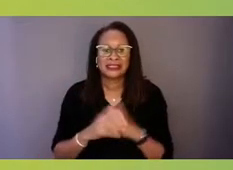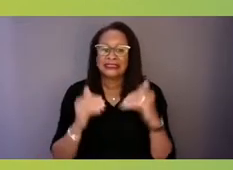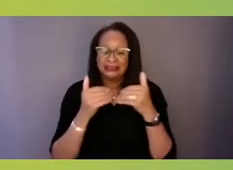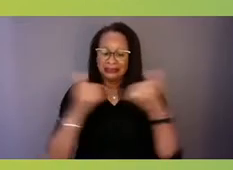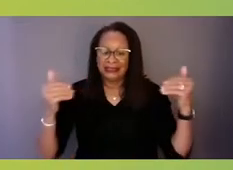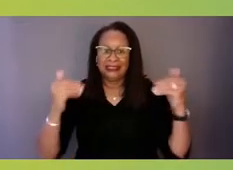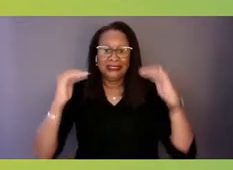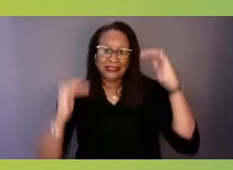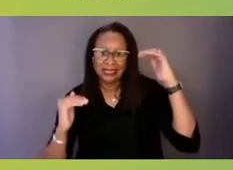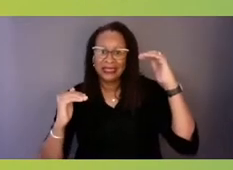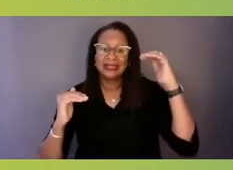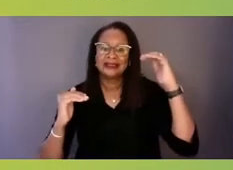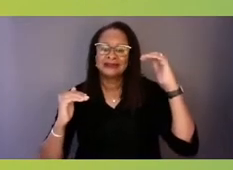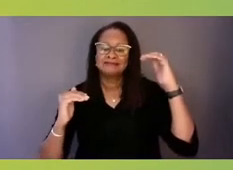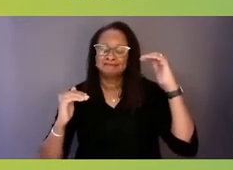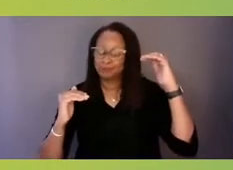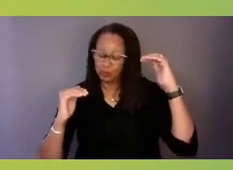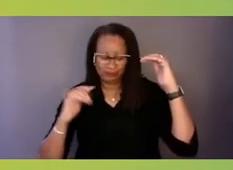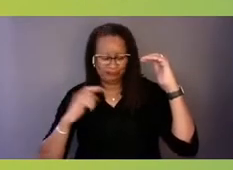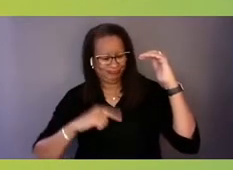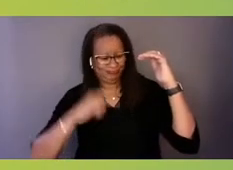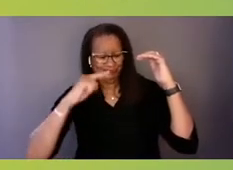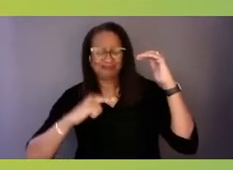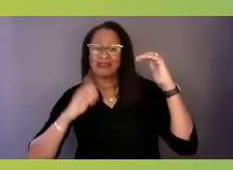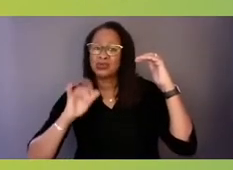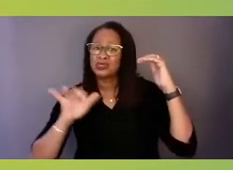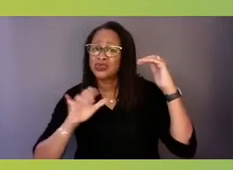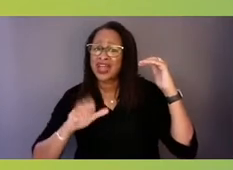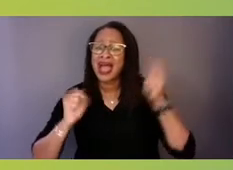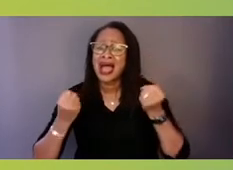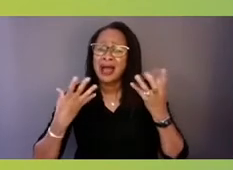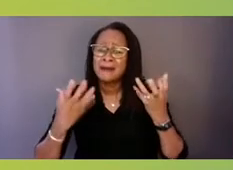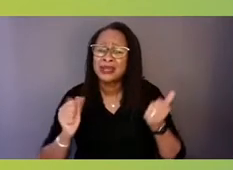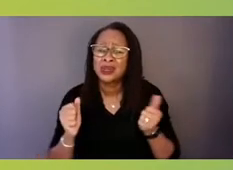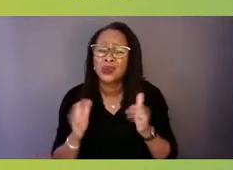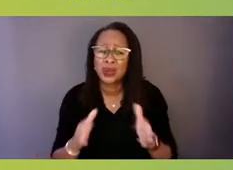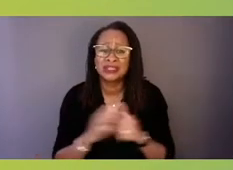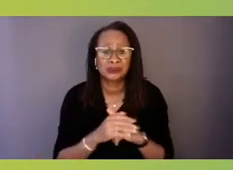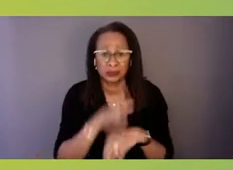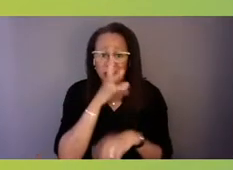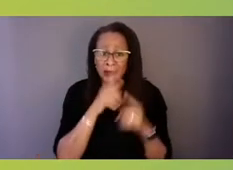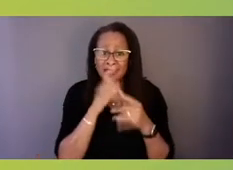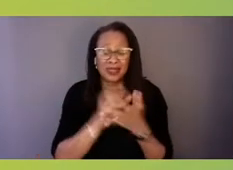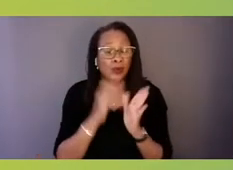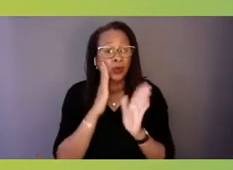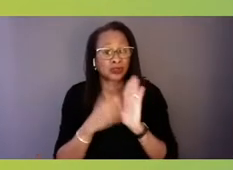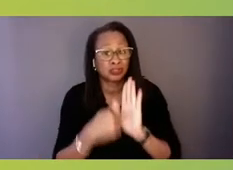and we do that through a number of ways that we're going to be demonstrating through this series